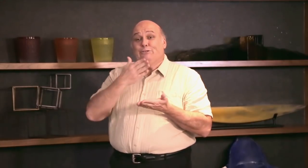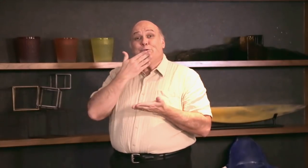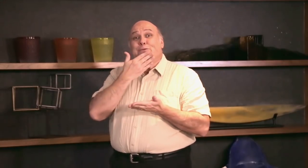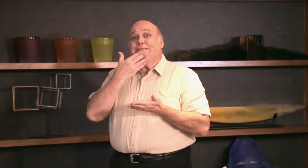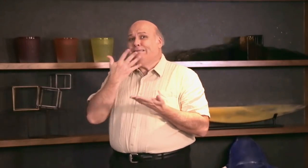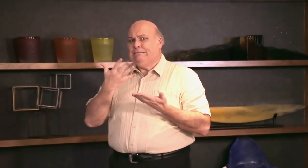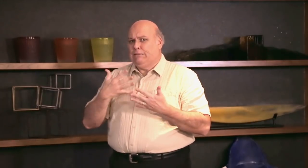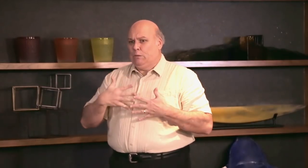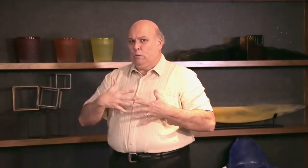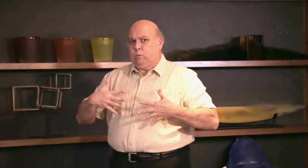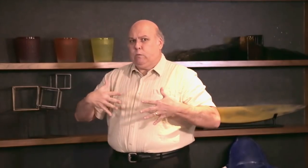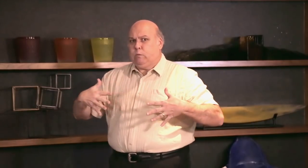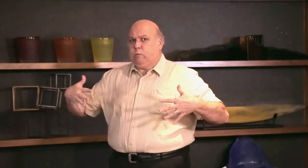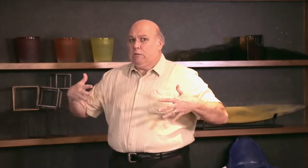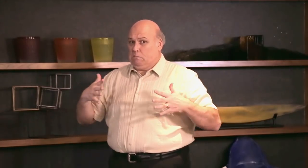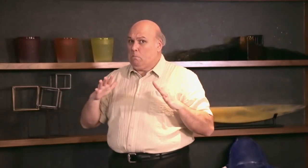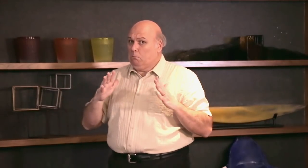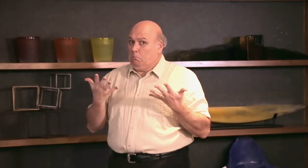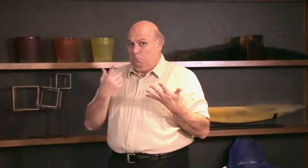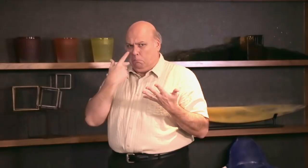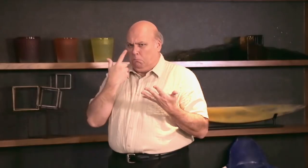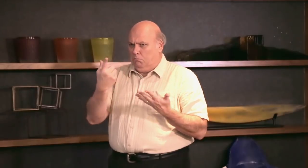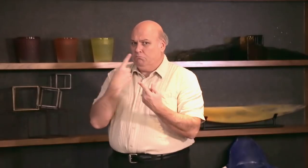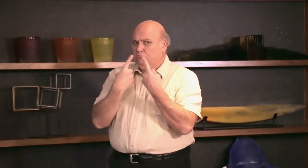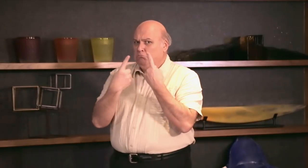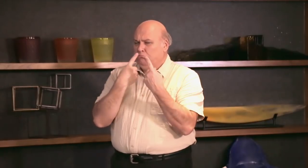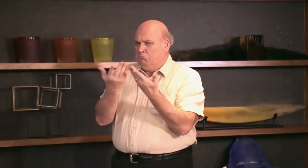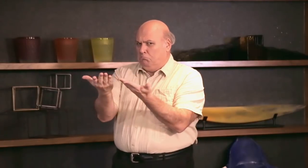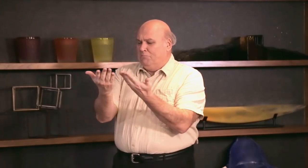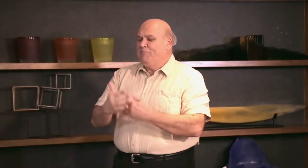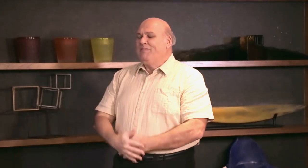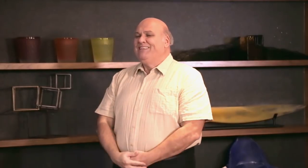can cause other issues. Look at one recipe.